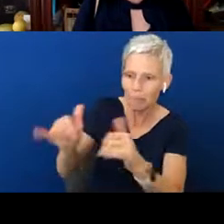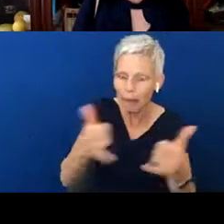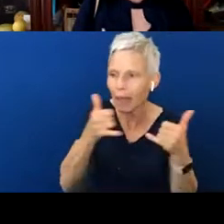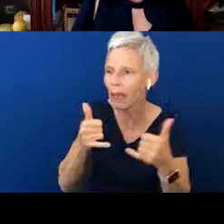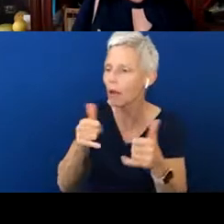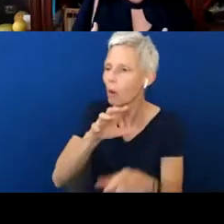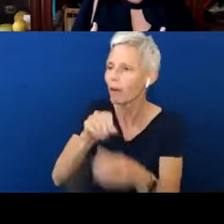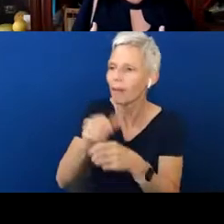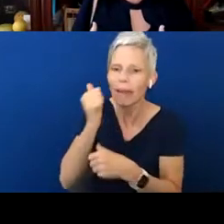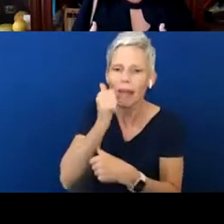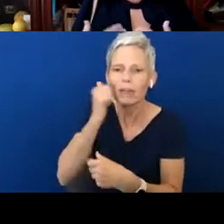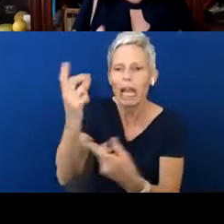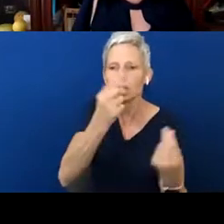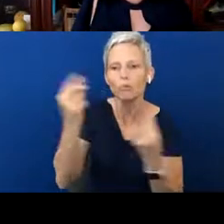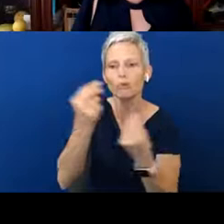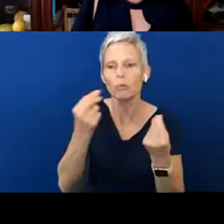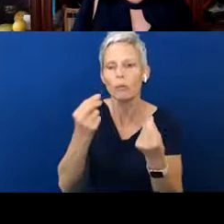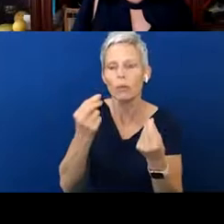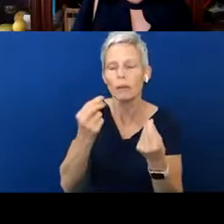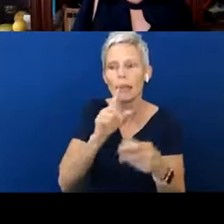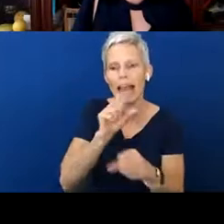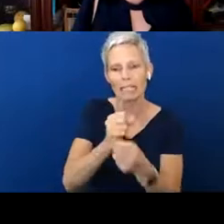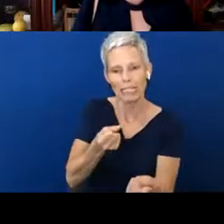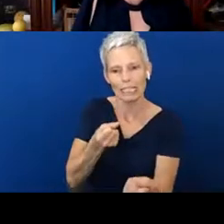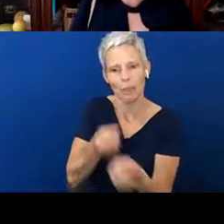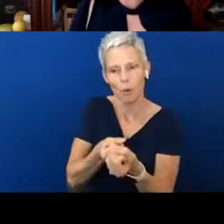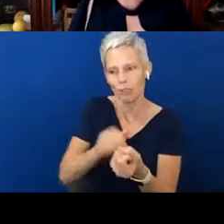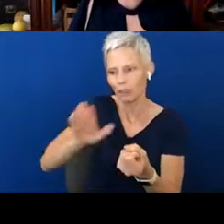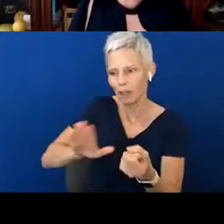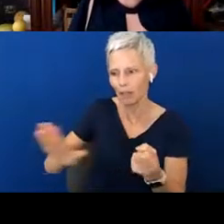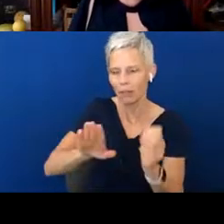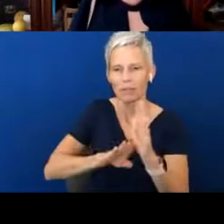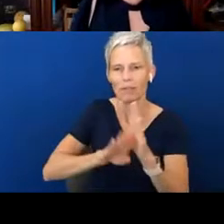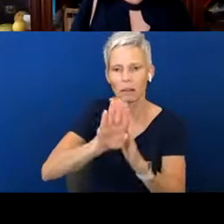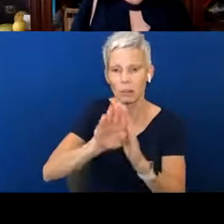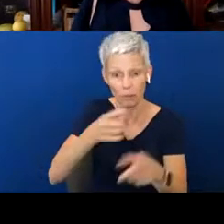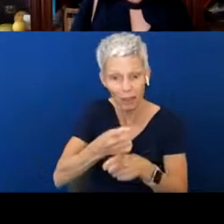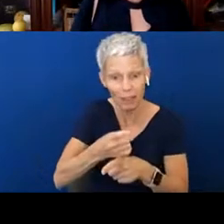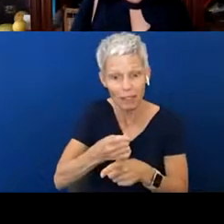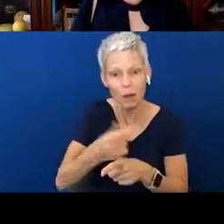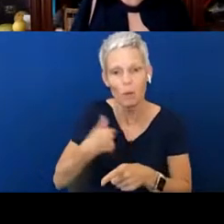that is actually supporting development, right? So, that's why we need you to help us say, “Wow,